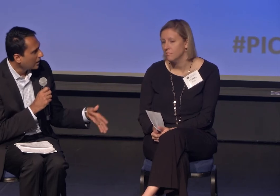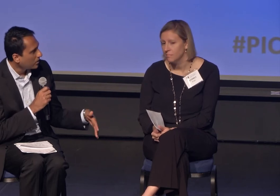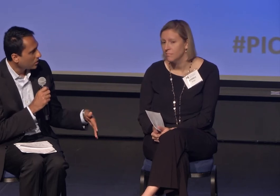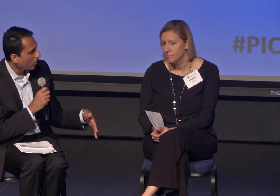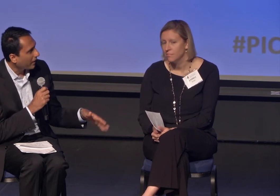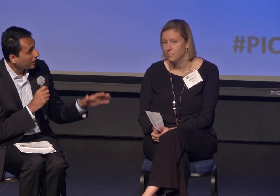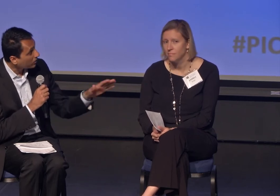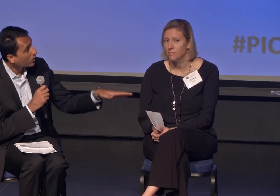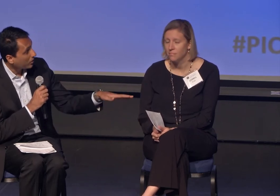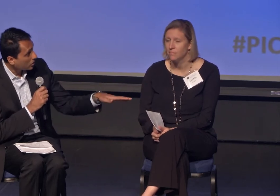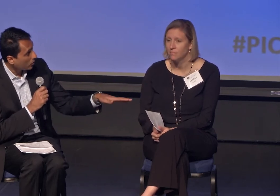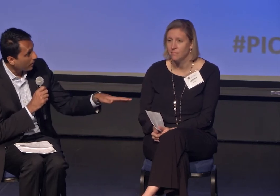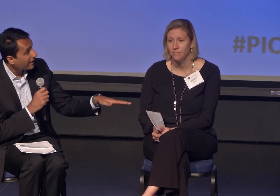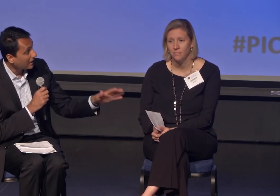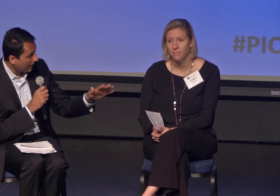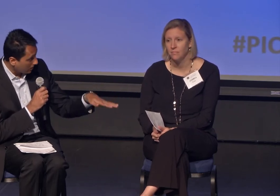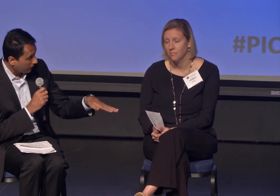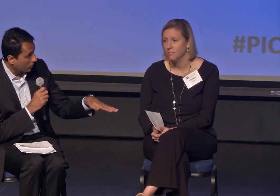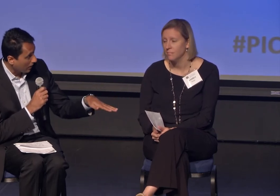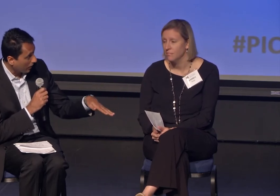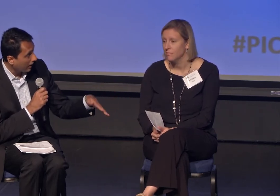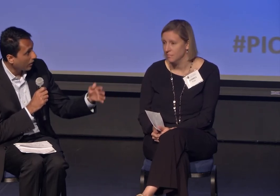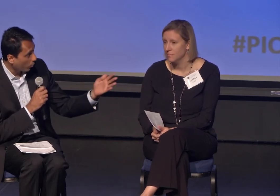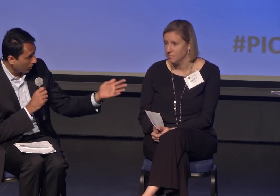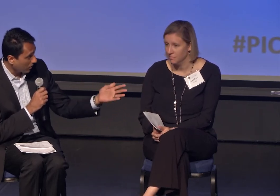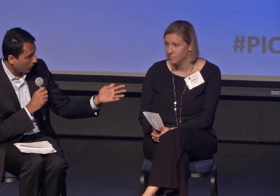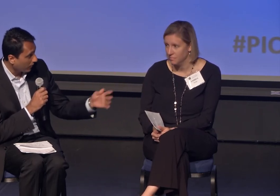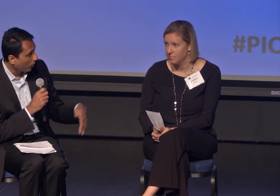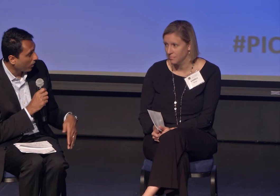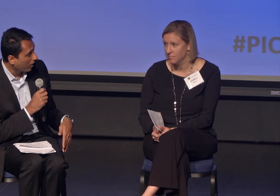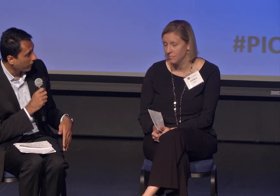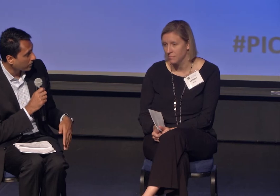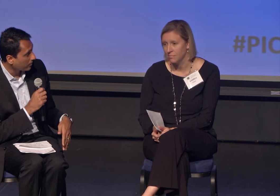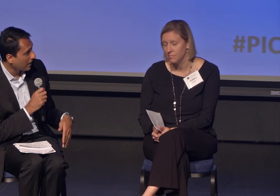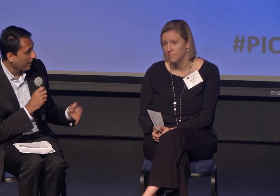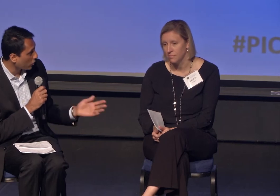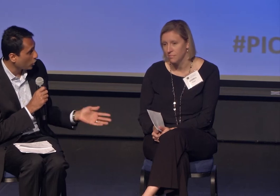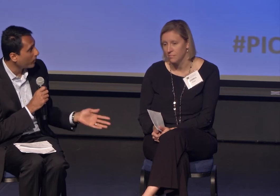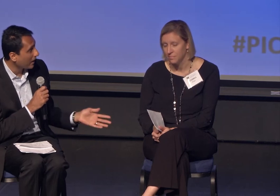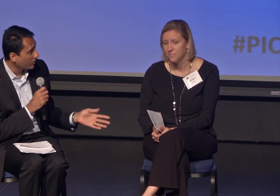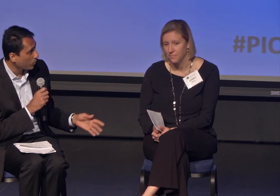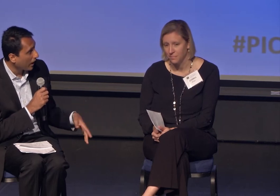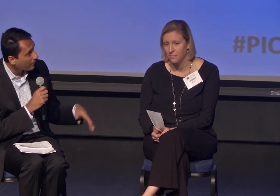I know that Chris grew up in a less diverse area and worked in one for some time. Andria, you might have as well.